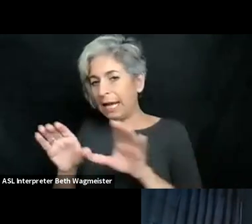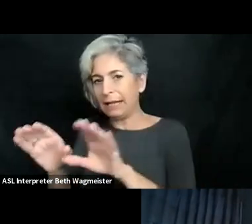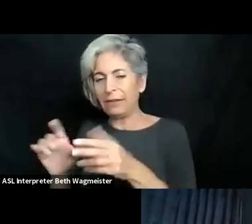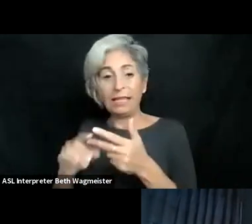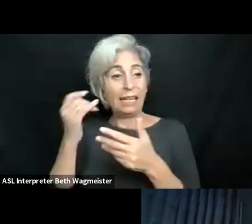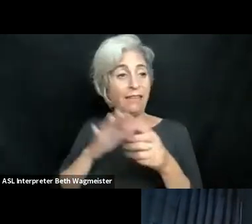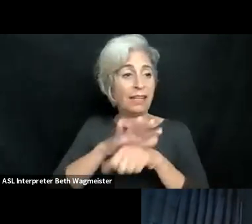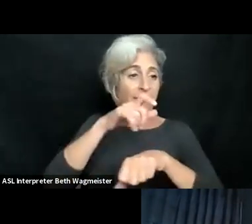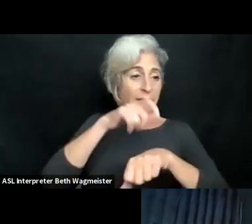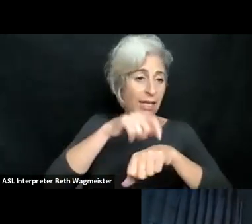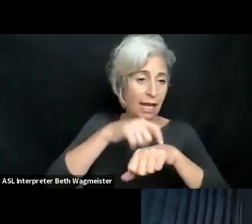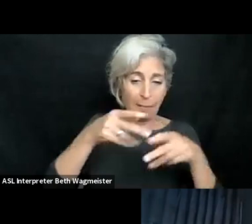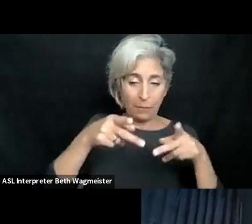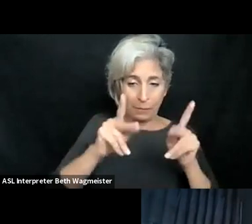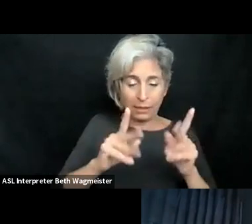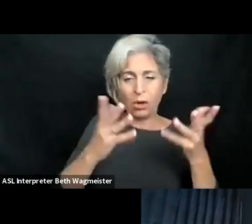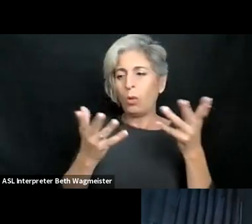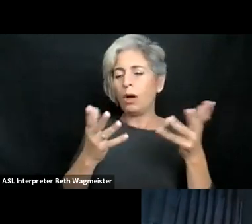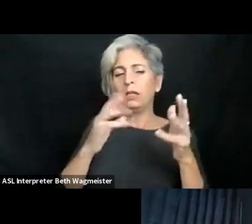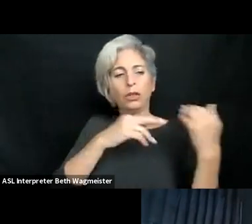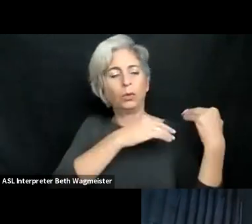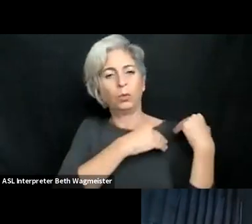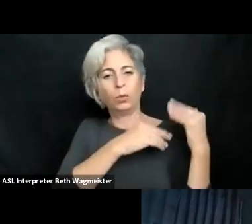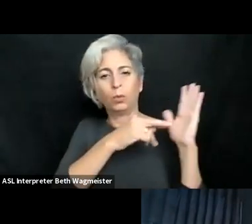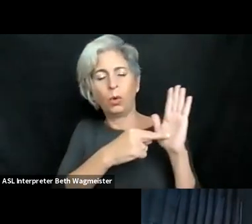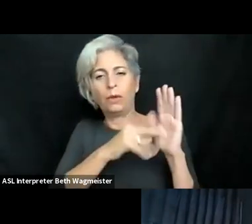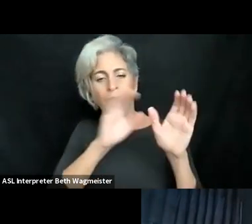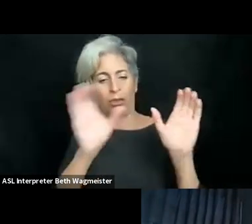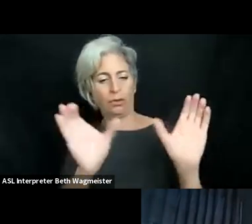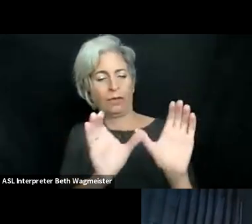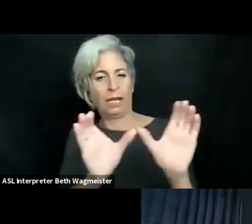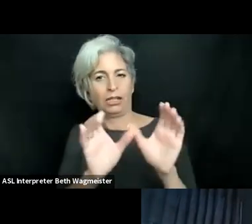the design and use of learning contents and